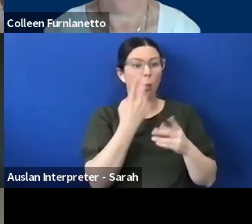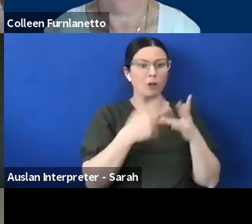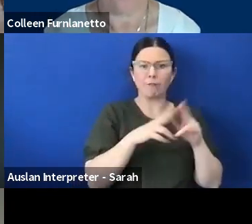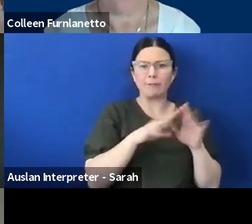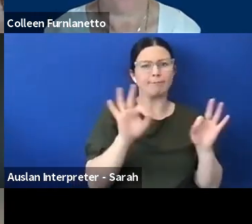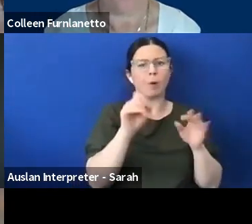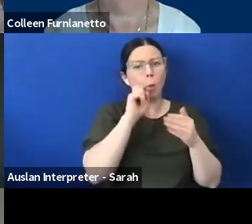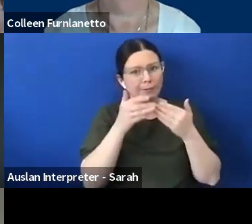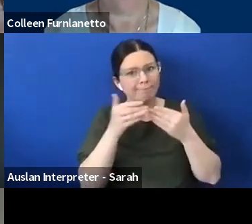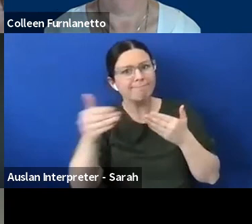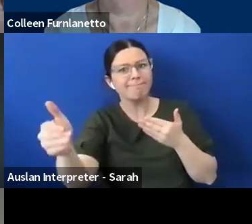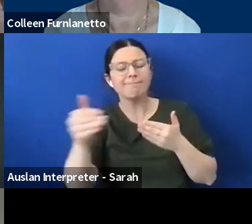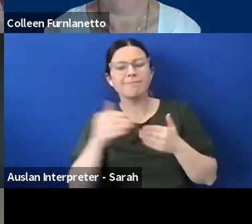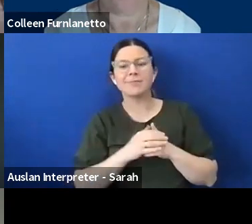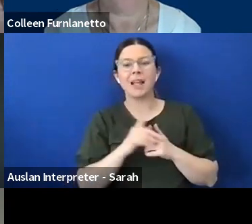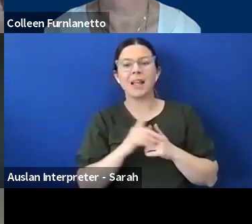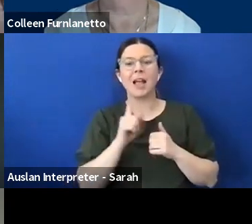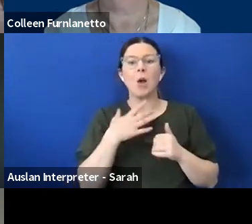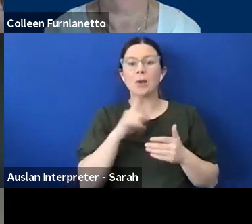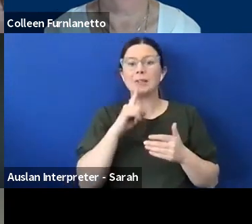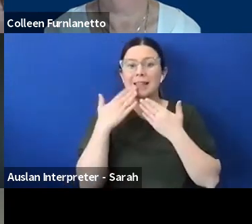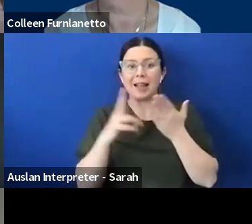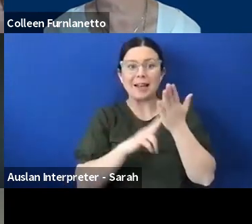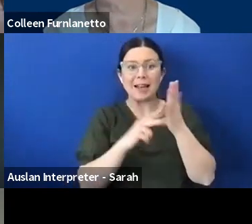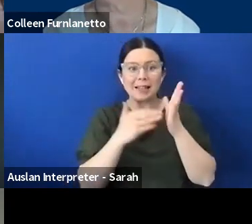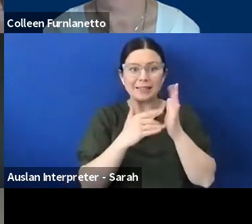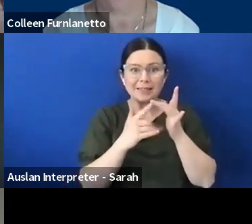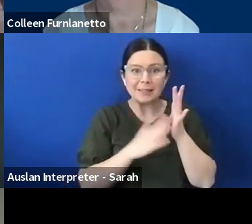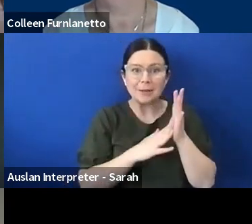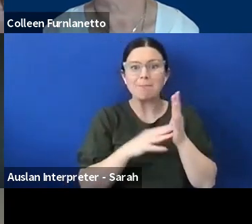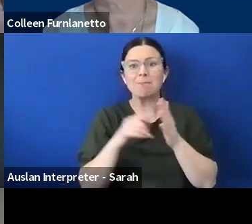just like to thank Nazim, Maurice, Shanleigh and Jim for the insights that they've all provided today I